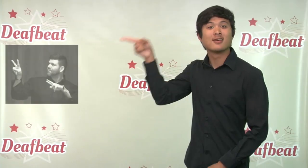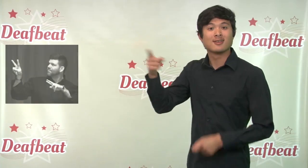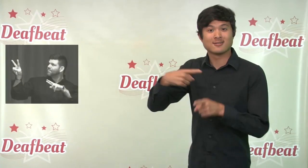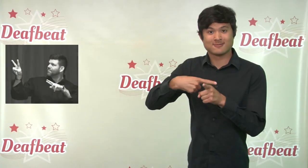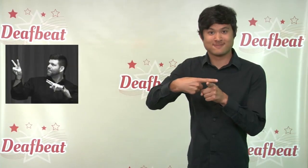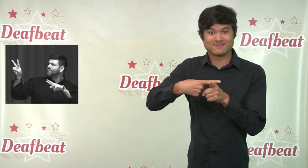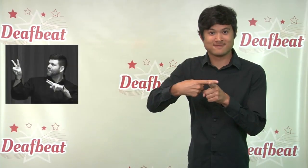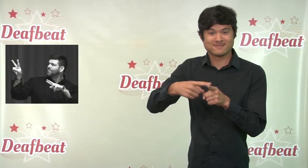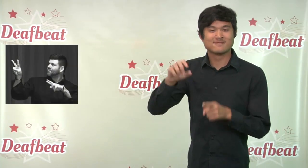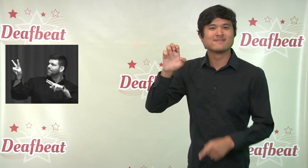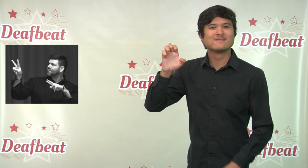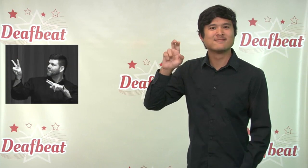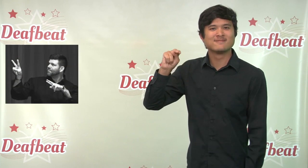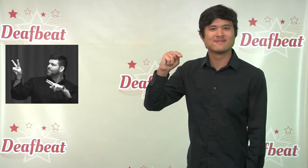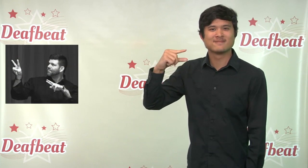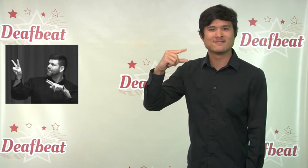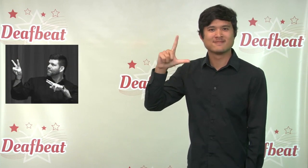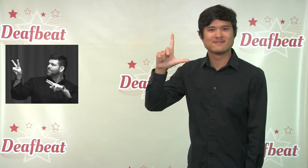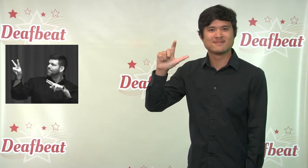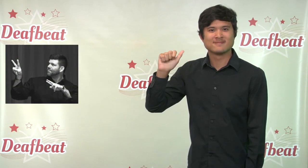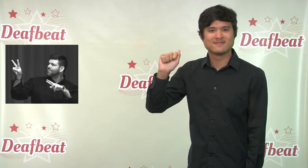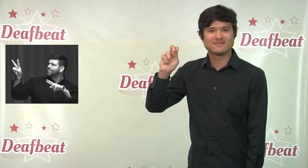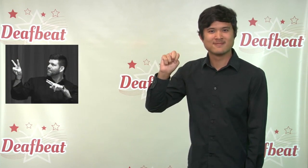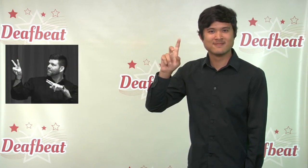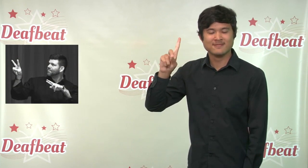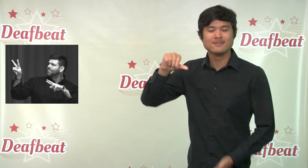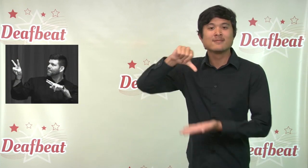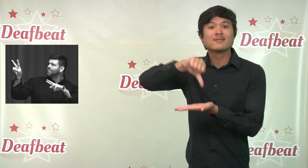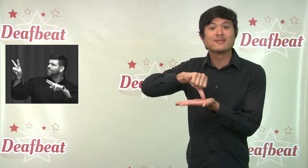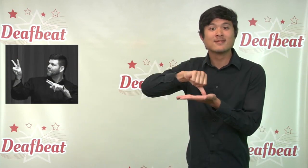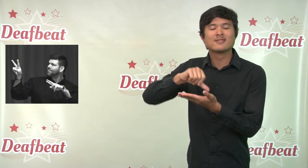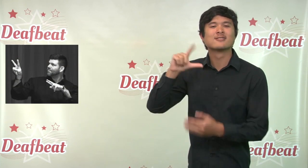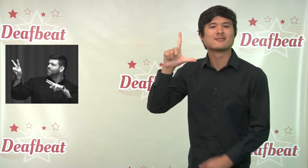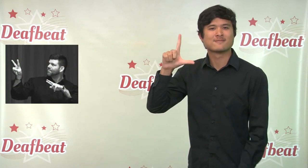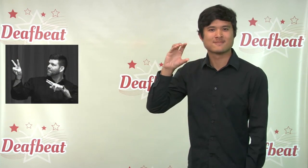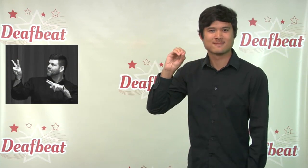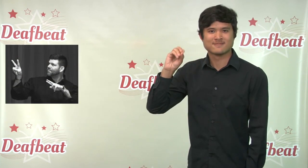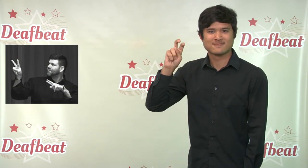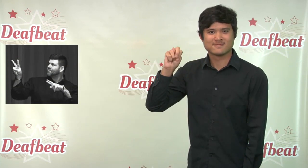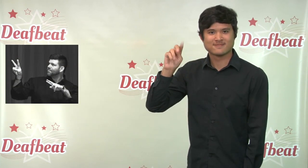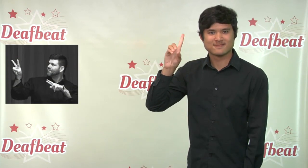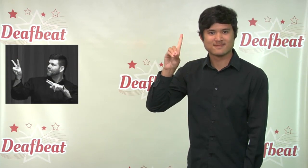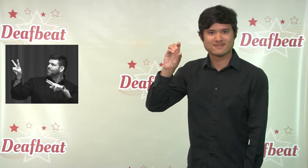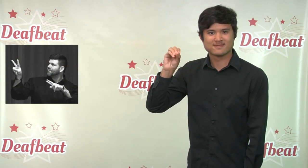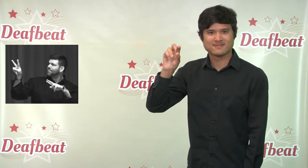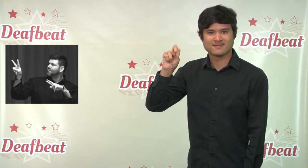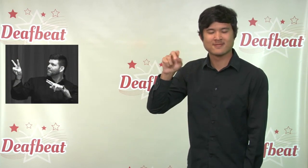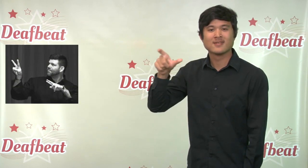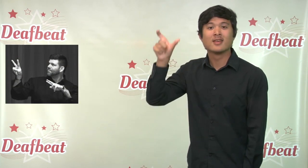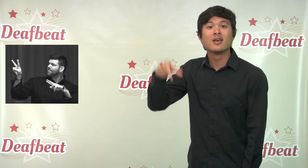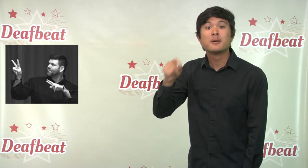Richard Carter from outside London, England has been